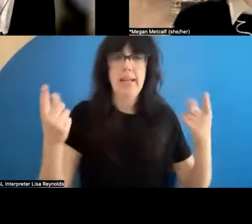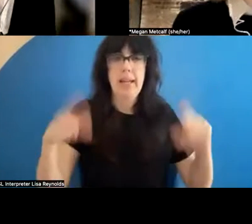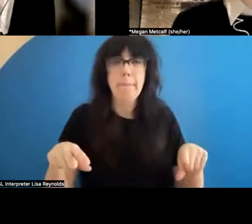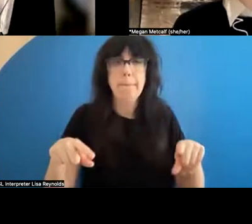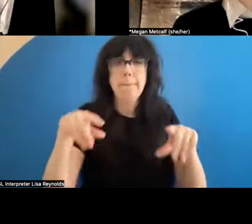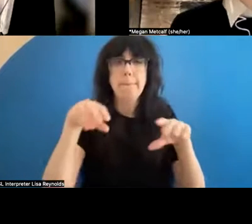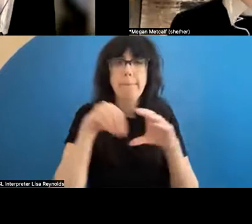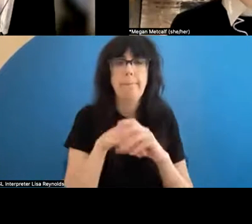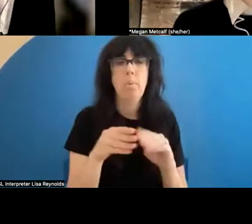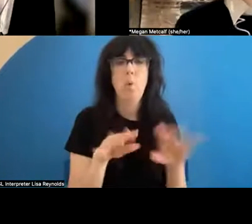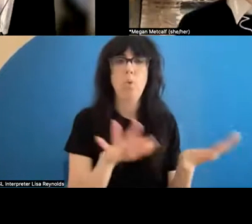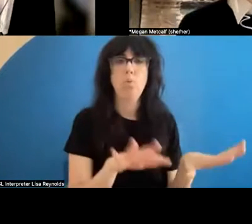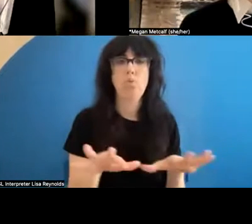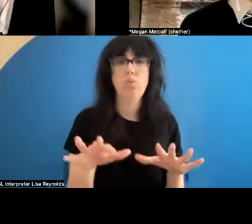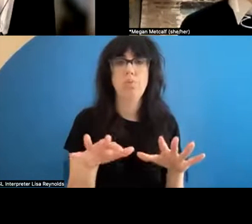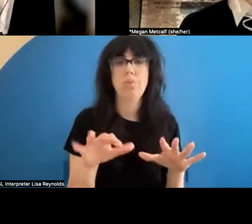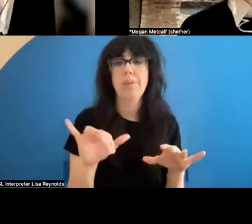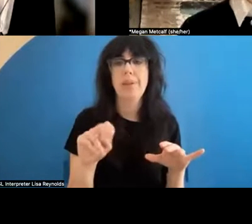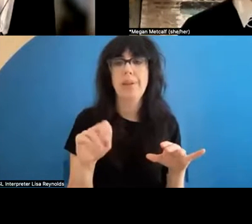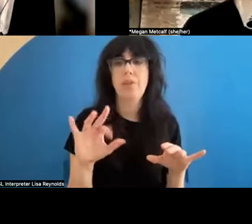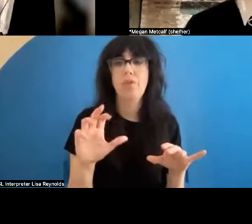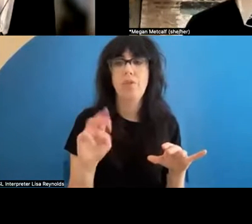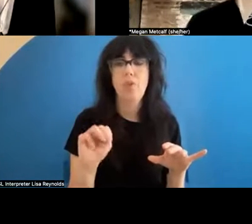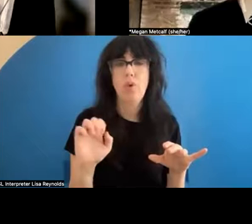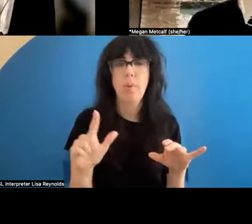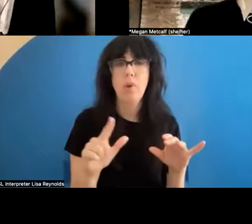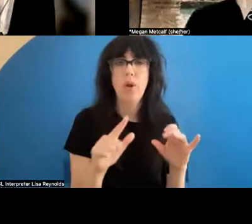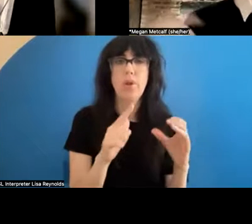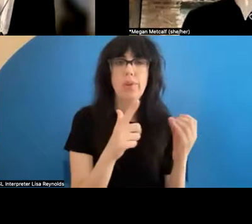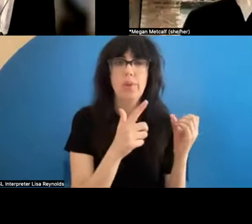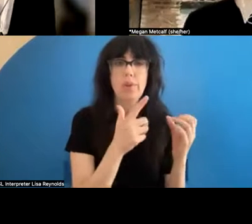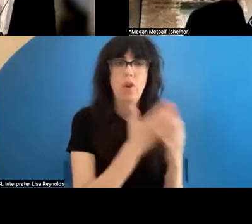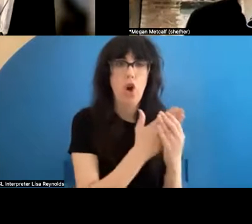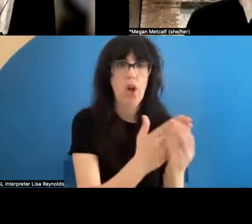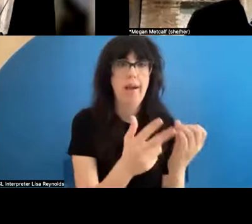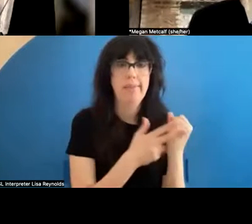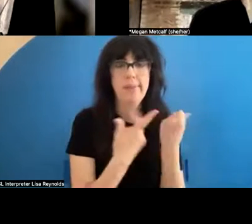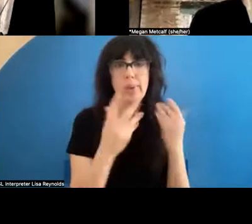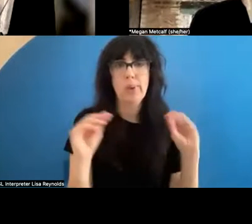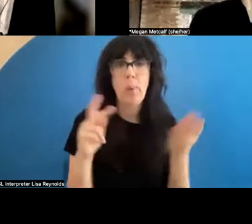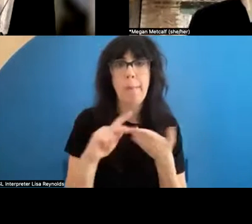archives system, where there wouldn't be like a payment for the work itself